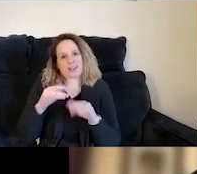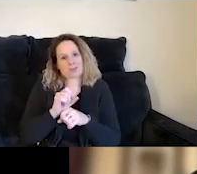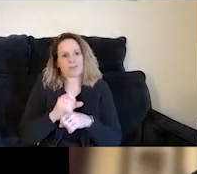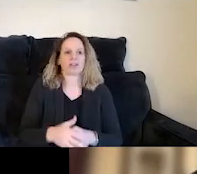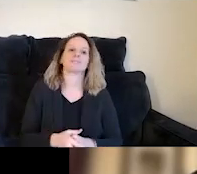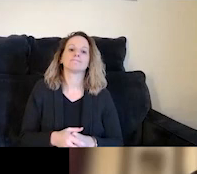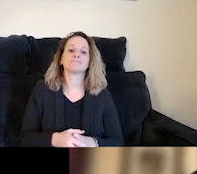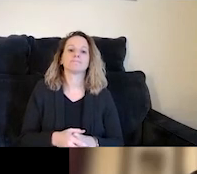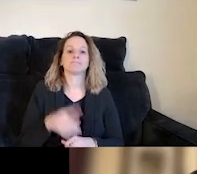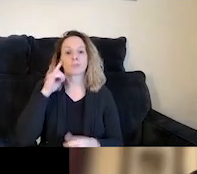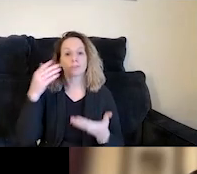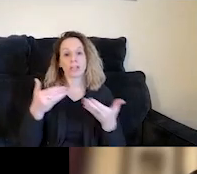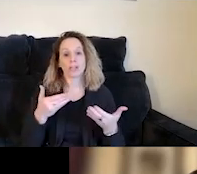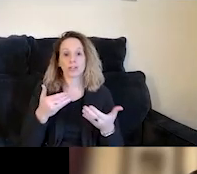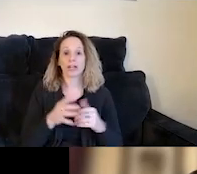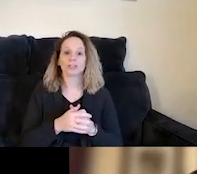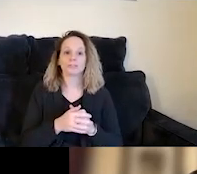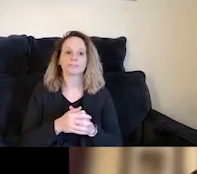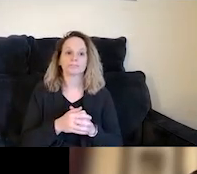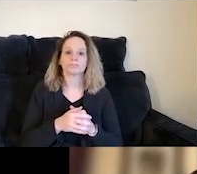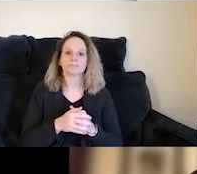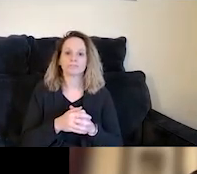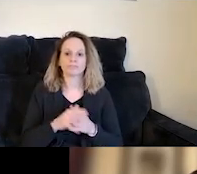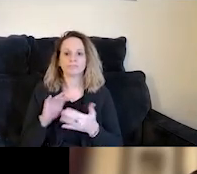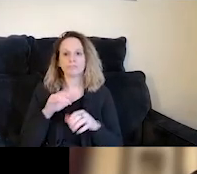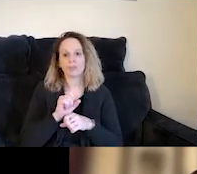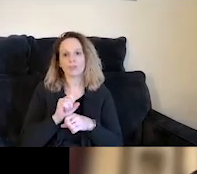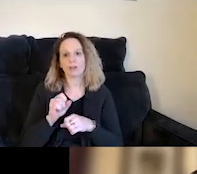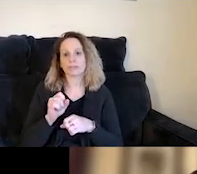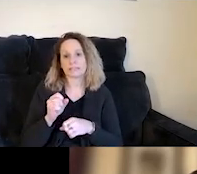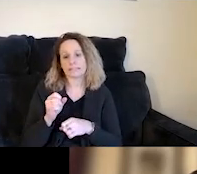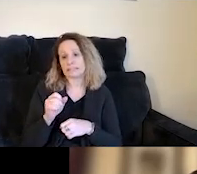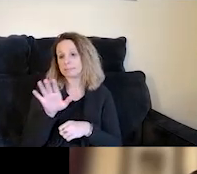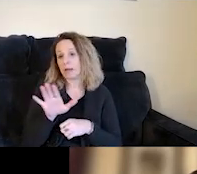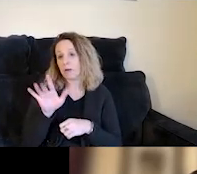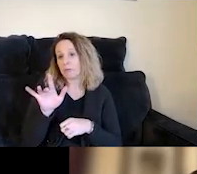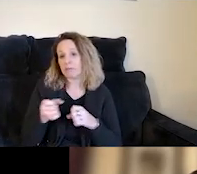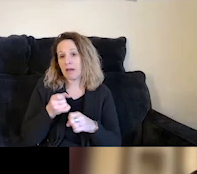So in terms of an introduction to our agency, Community Works has been around for just over 25 years now in the San Francisco Bay Area.